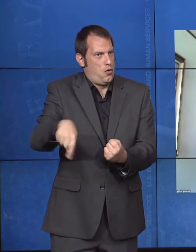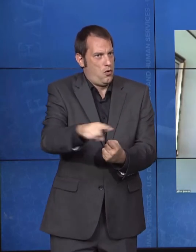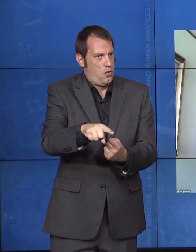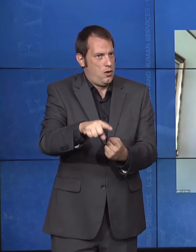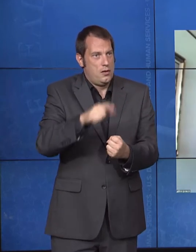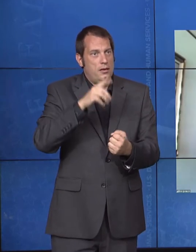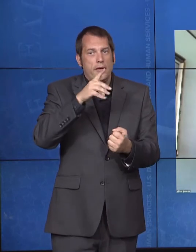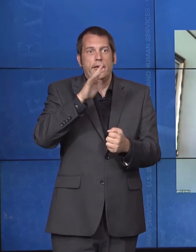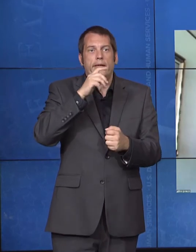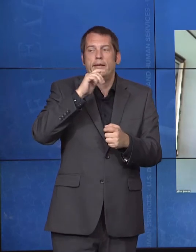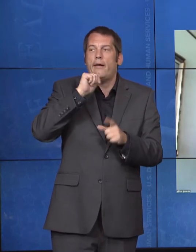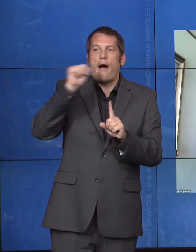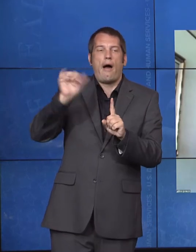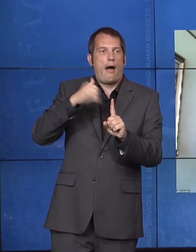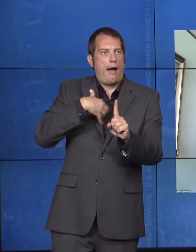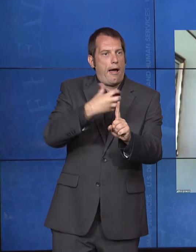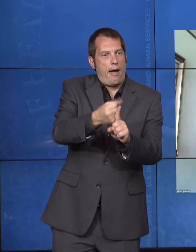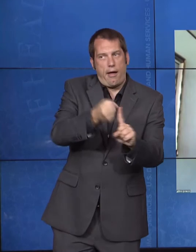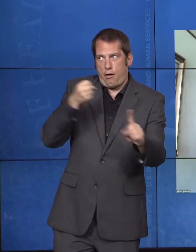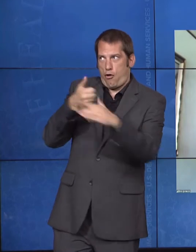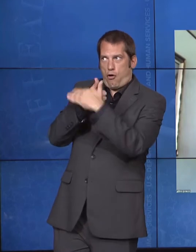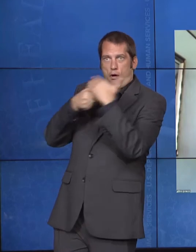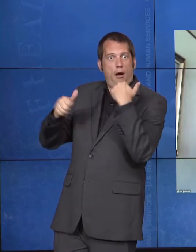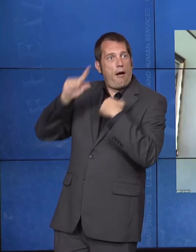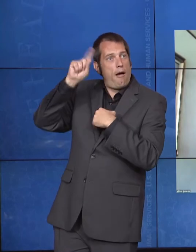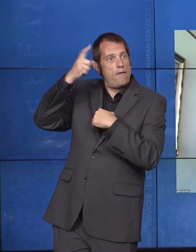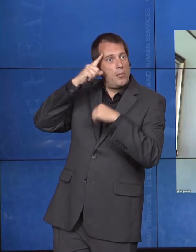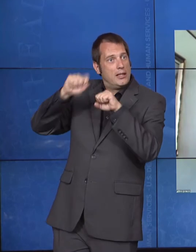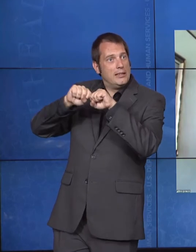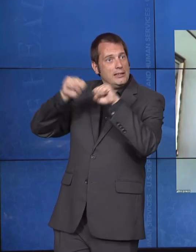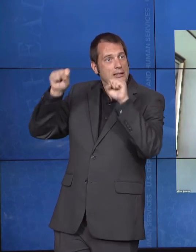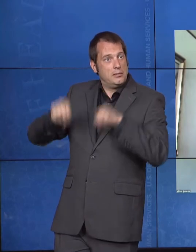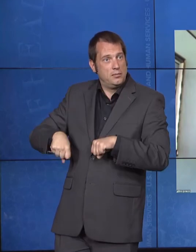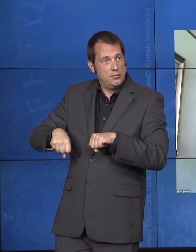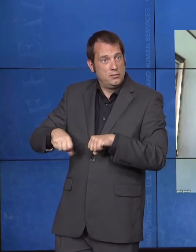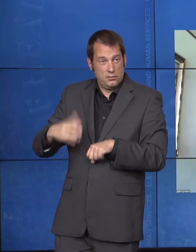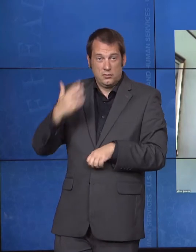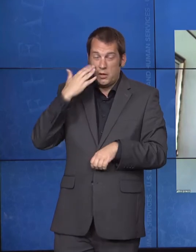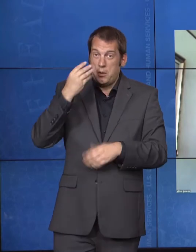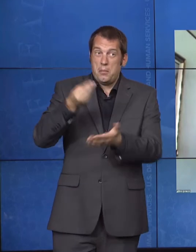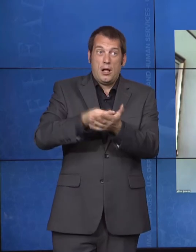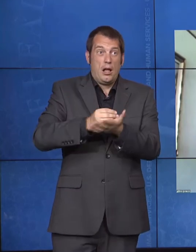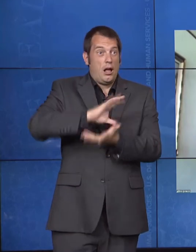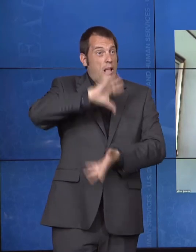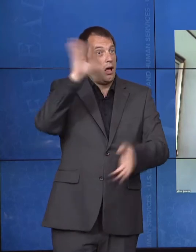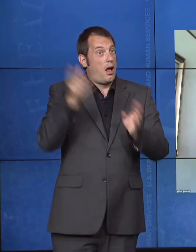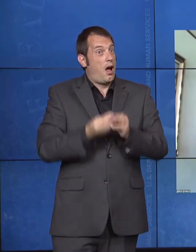we spend paying for foster care, if we spent half of that in wrapping around families so